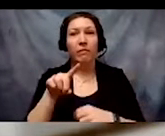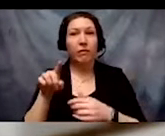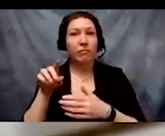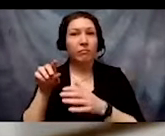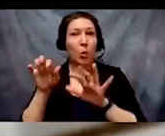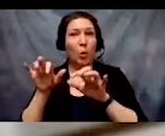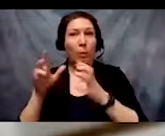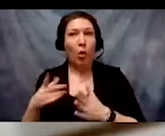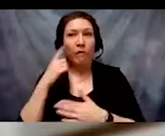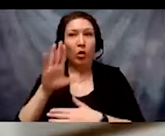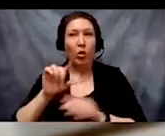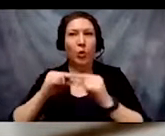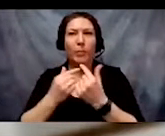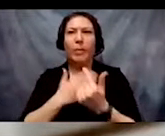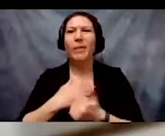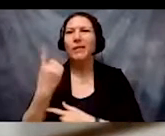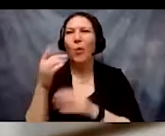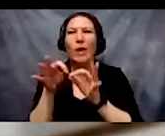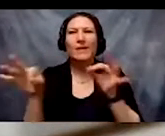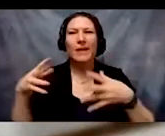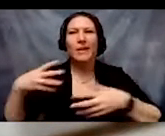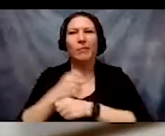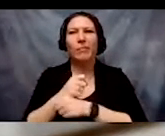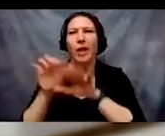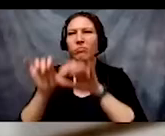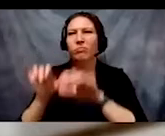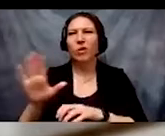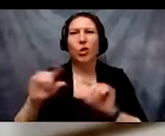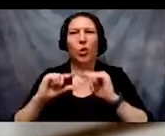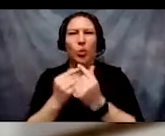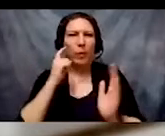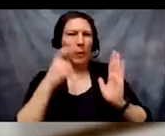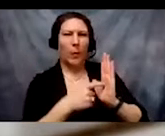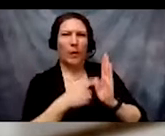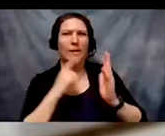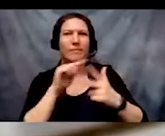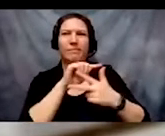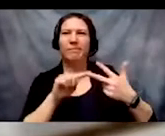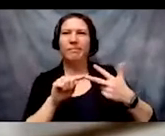the chat which example a 1 sentence summary of what your group saw as the main systemic problem.